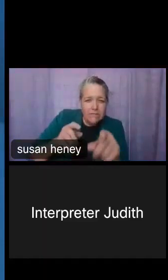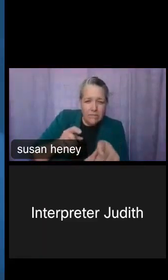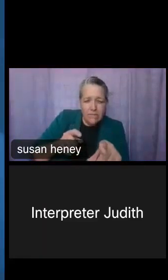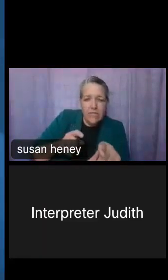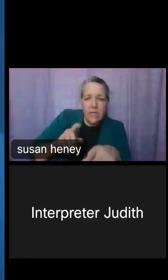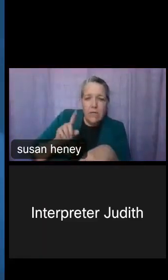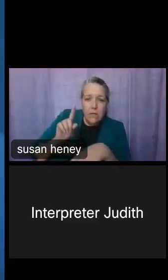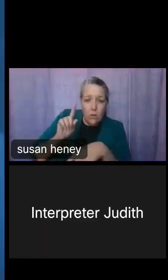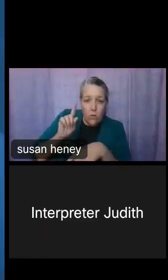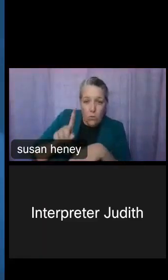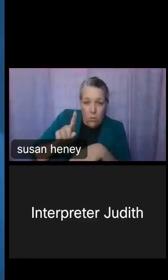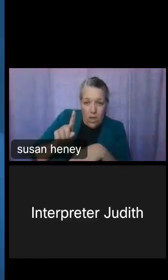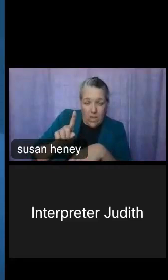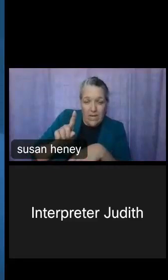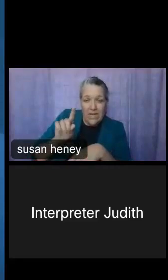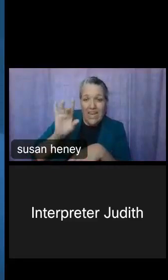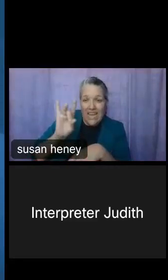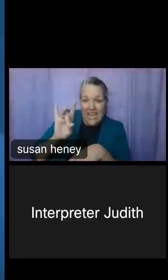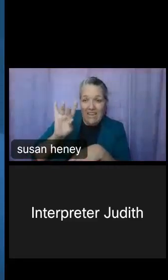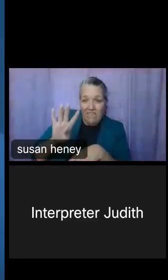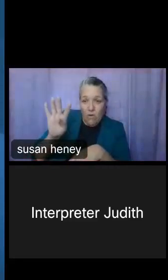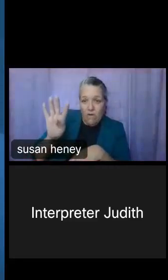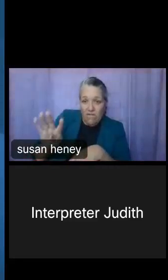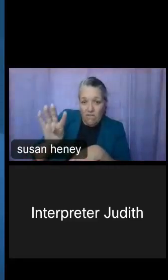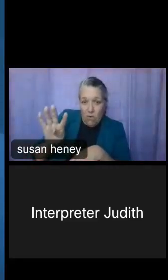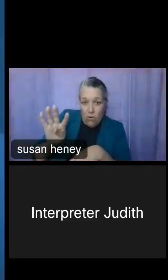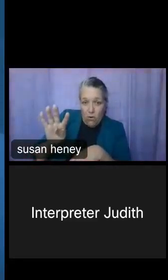phone number? Kira O'Bradovich: Absolutely. 1-844 and then